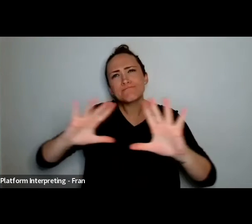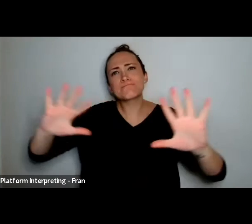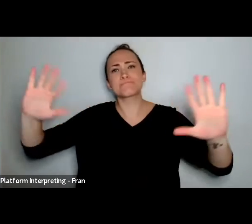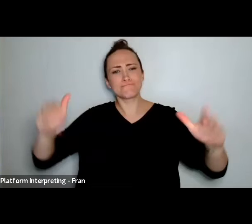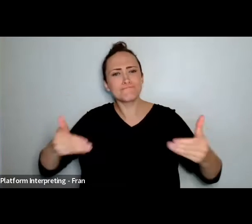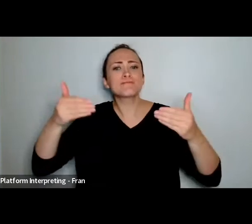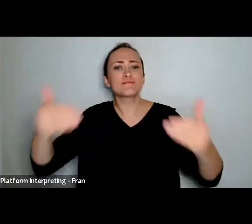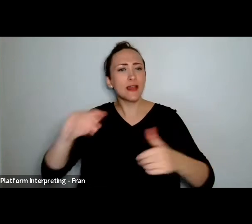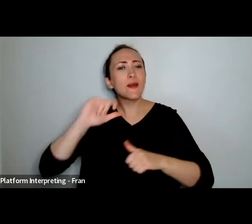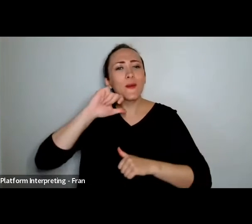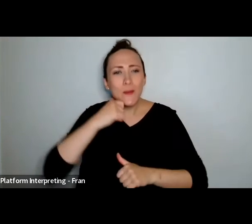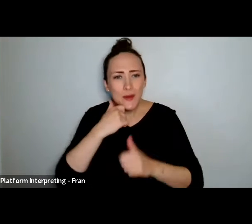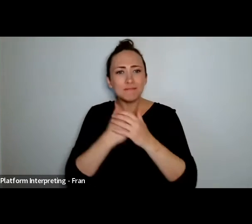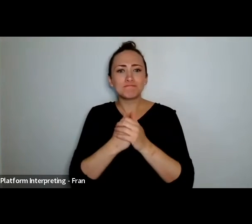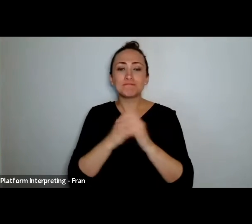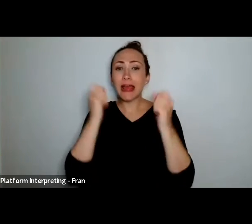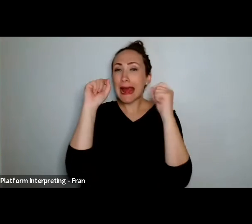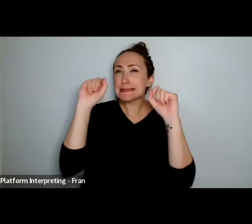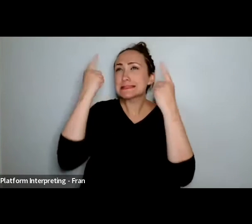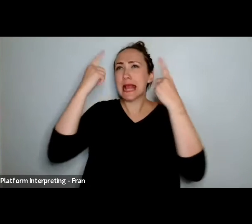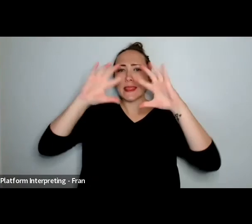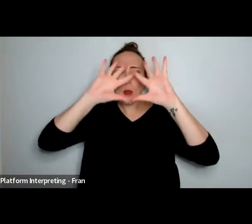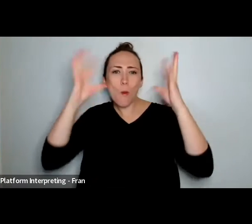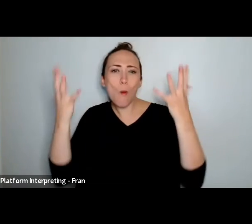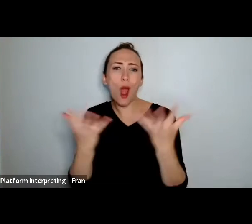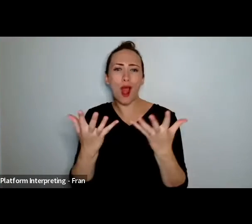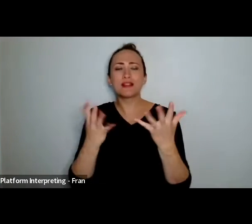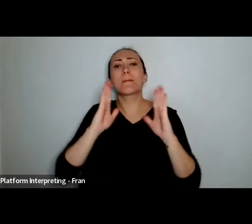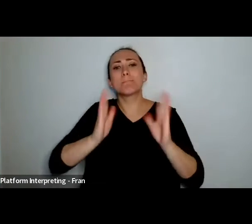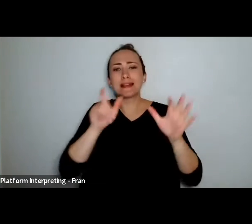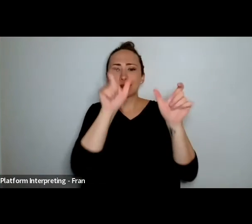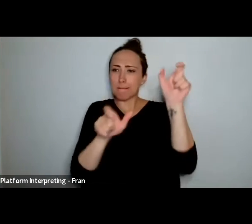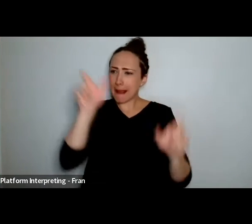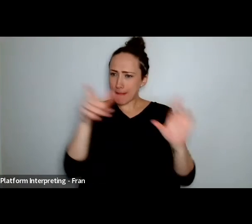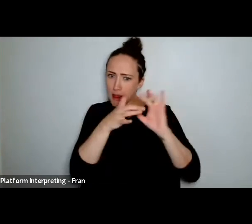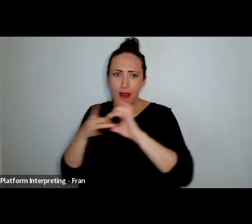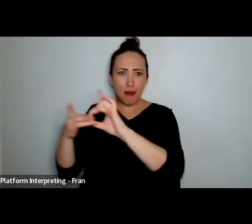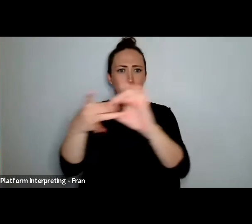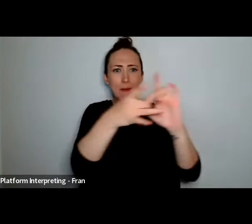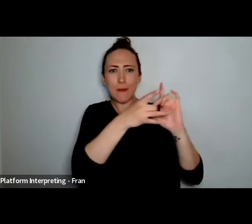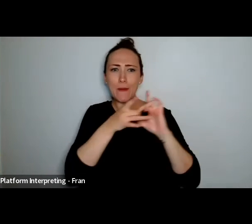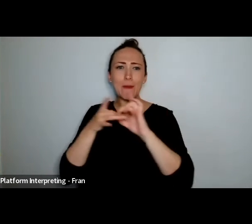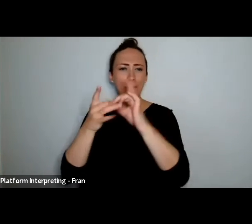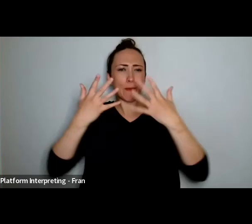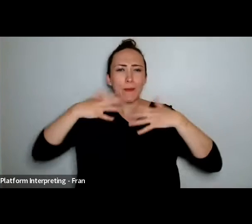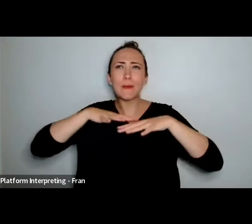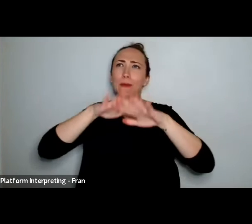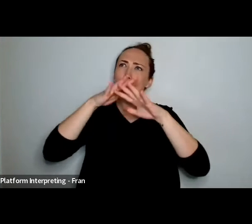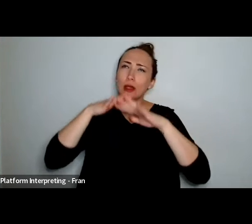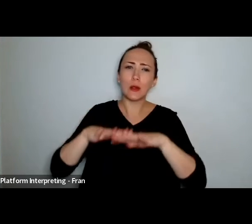Tātai ki runga, tātai ki raro, tātai aho rau Haumi e, hui e, tāiki e!